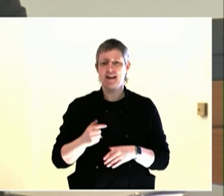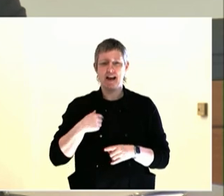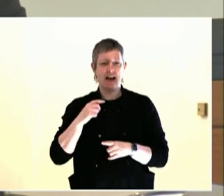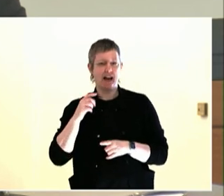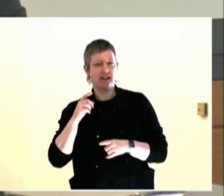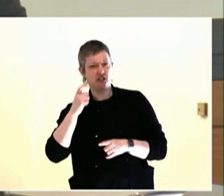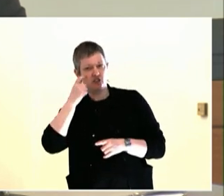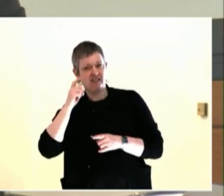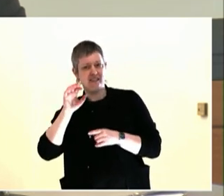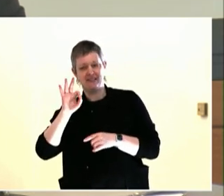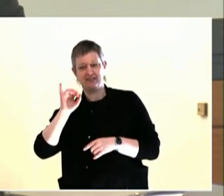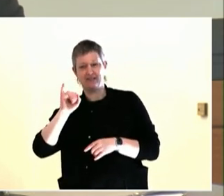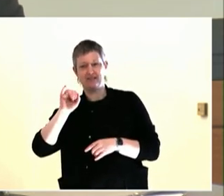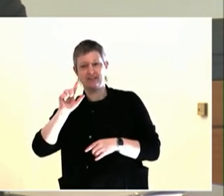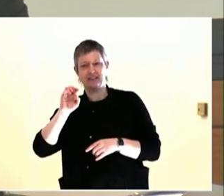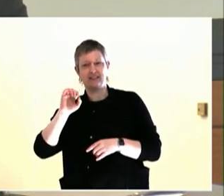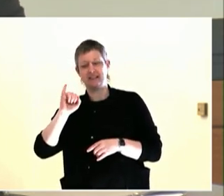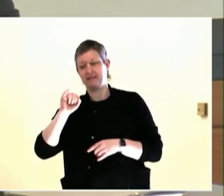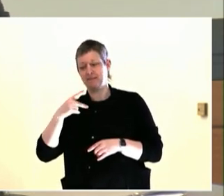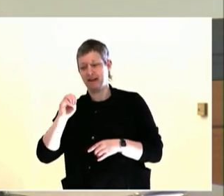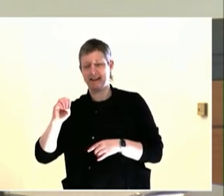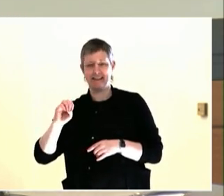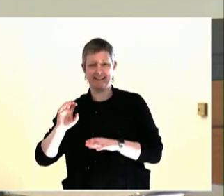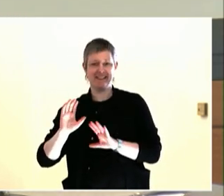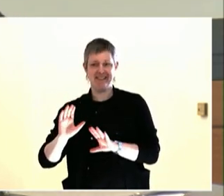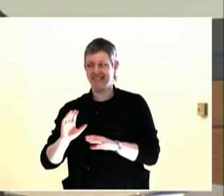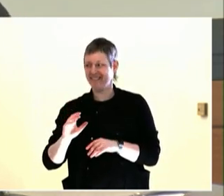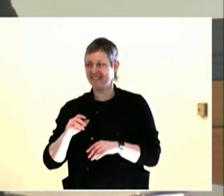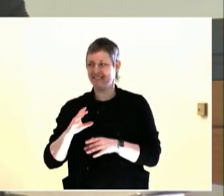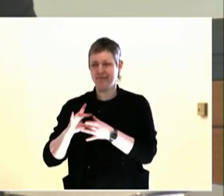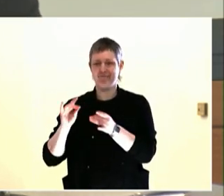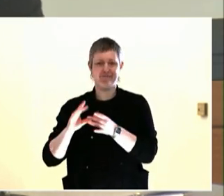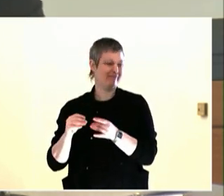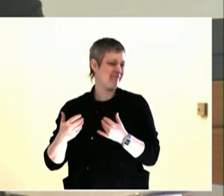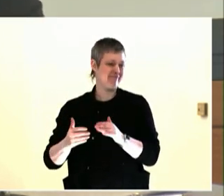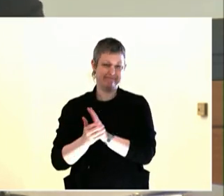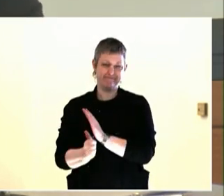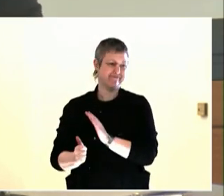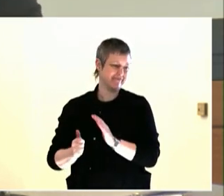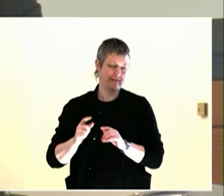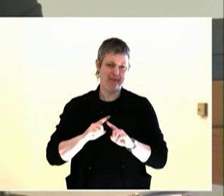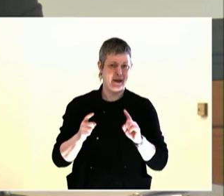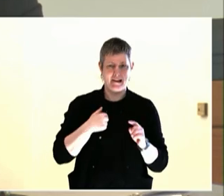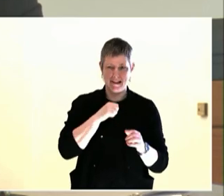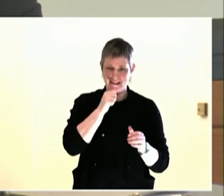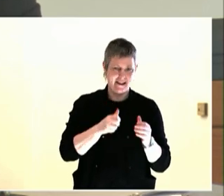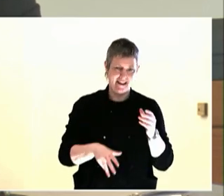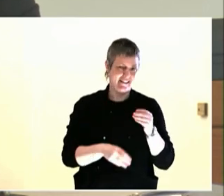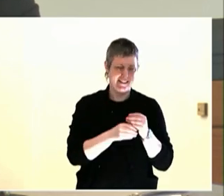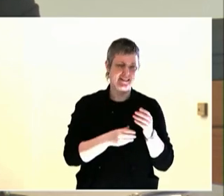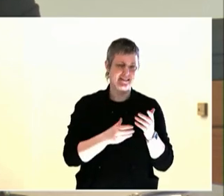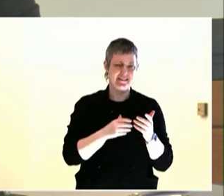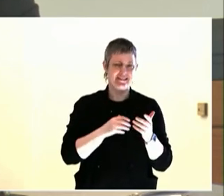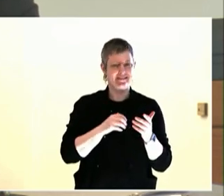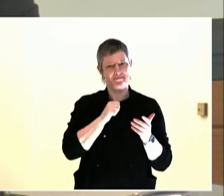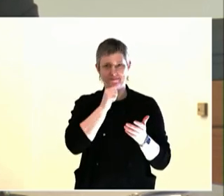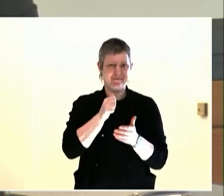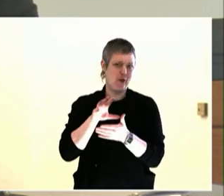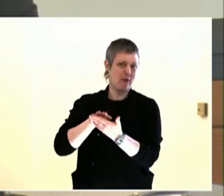bio. Cynthia Carmina-Gomez, Portland State University's Director of community and Civic Impact,